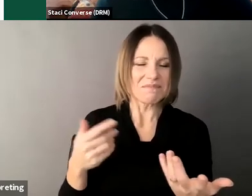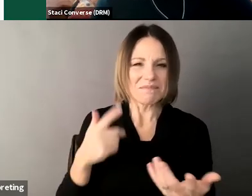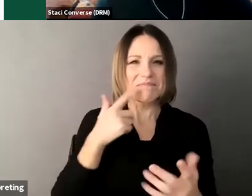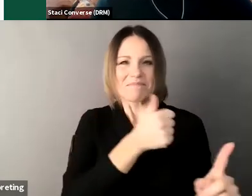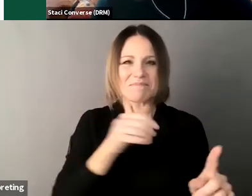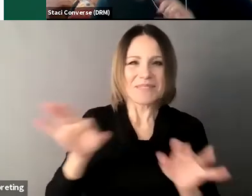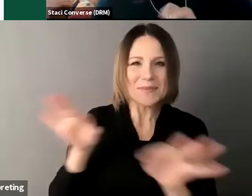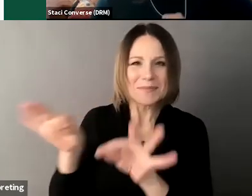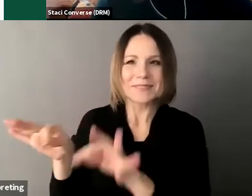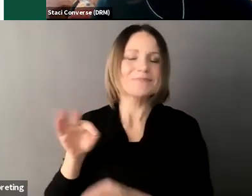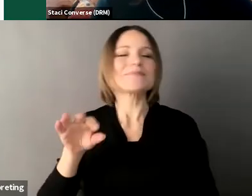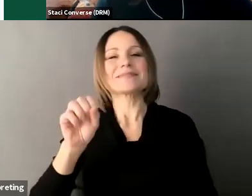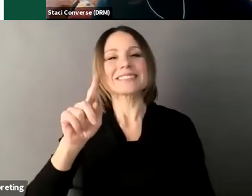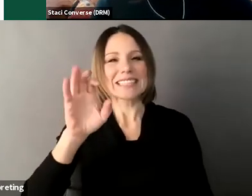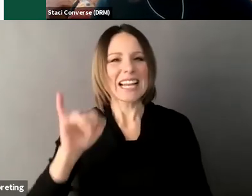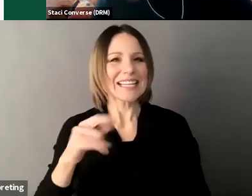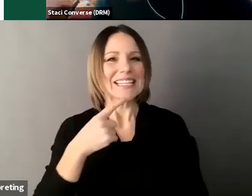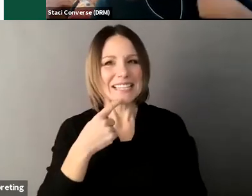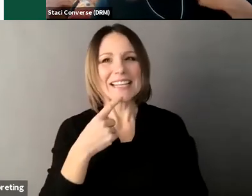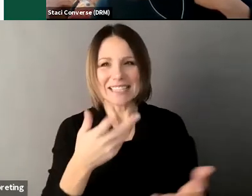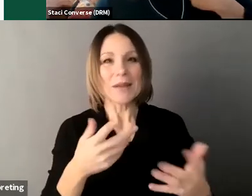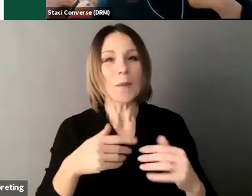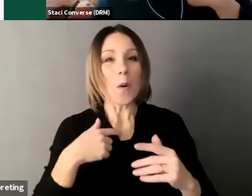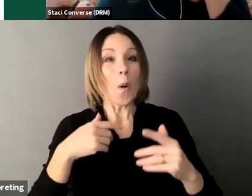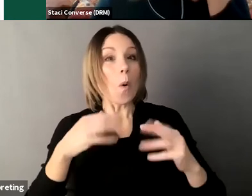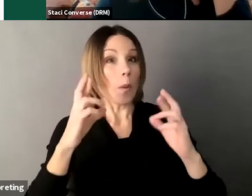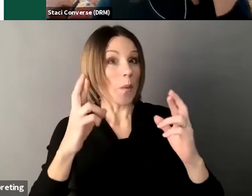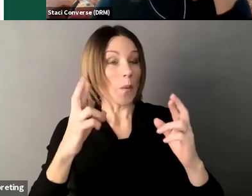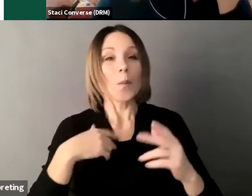presentation a little more quickly and that's what the end of our presentation really is about so